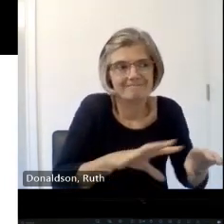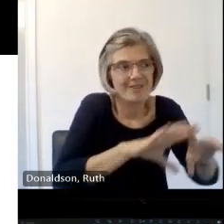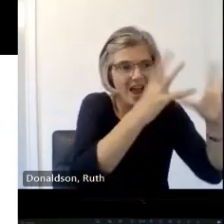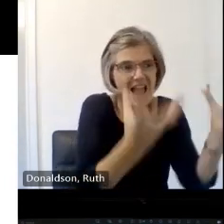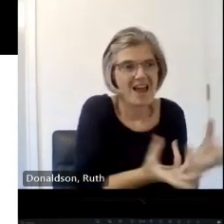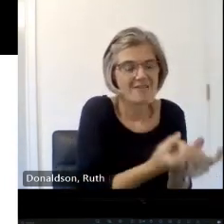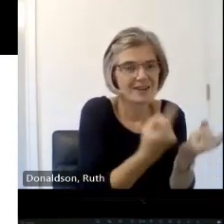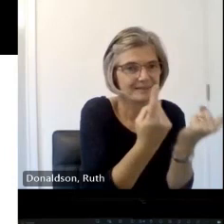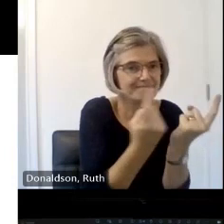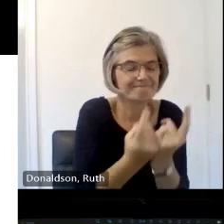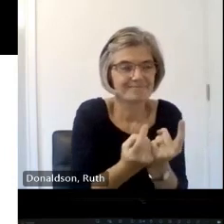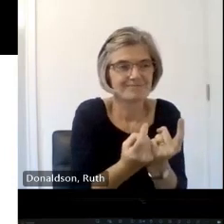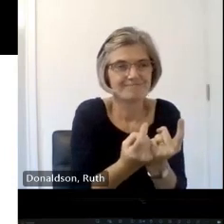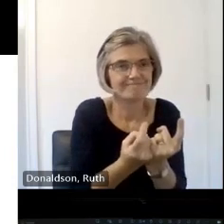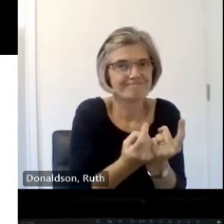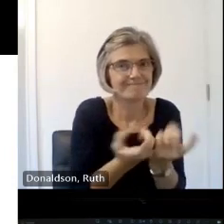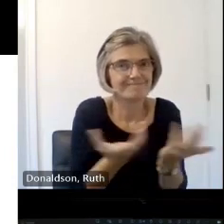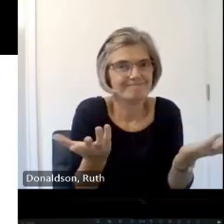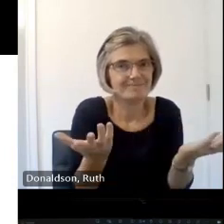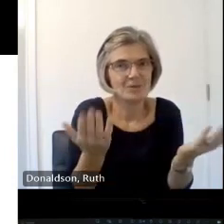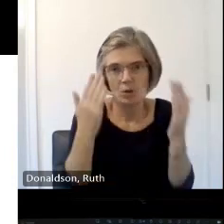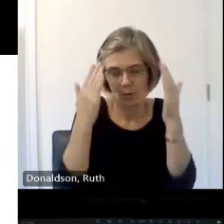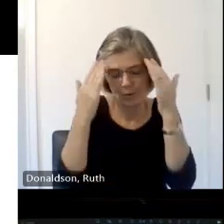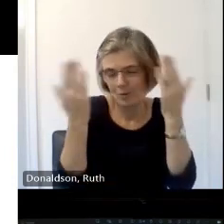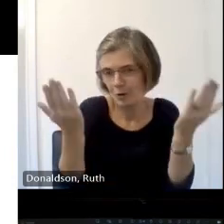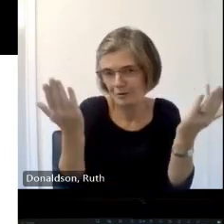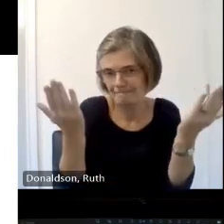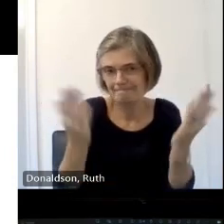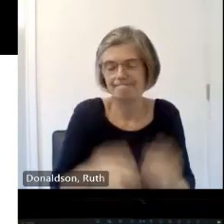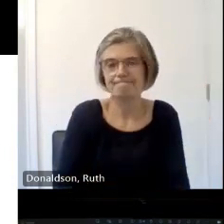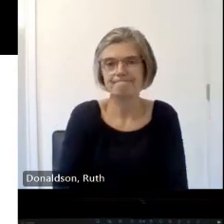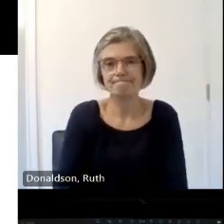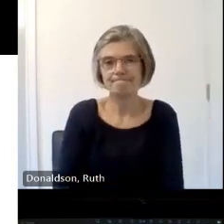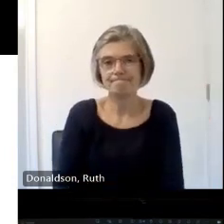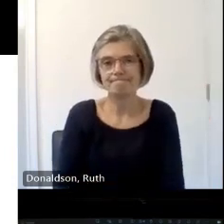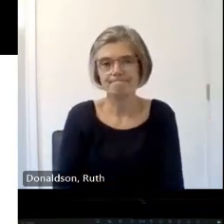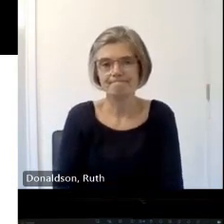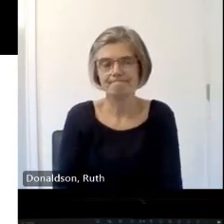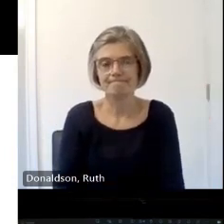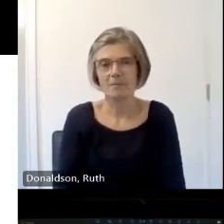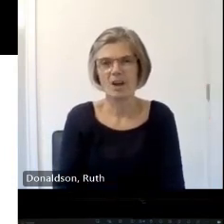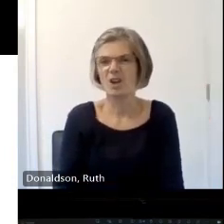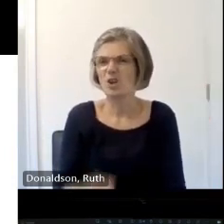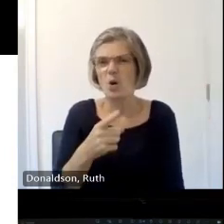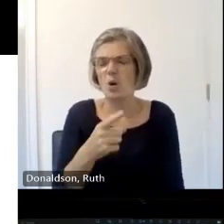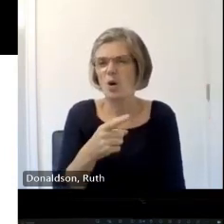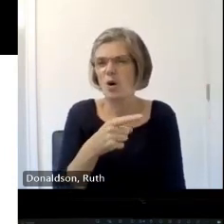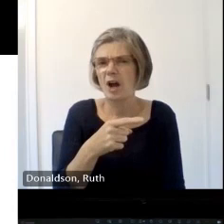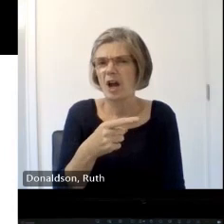to get through all of them what time are you heading off today all day we all day so I'm